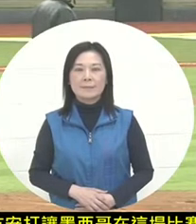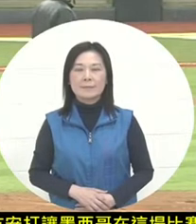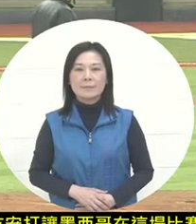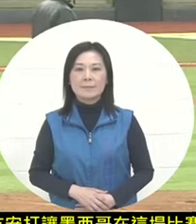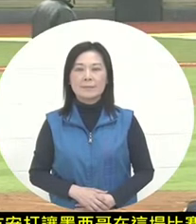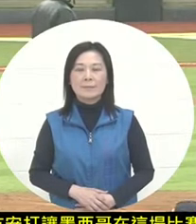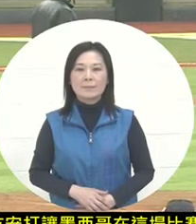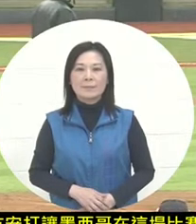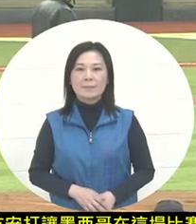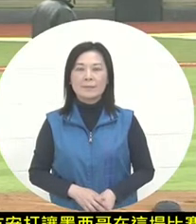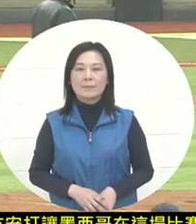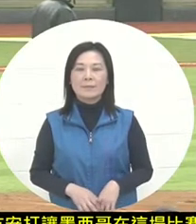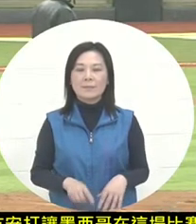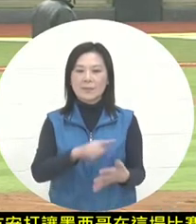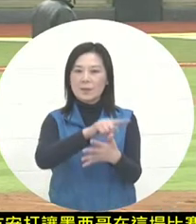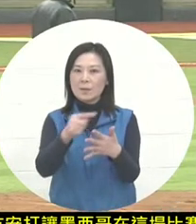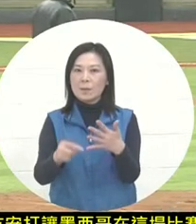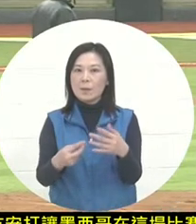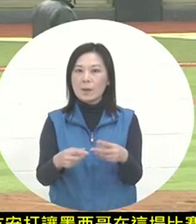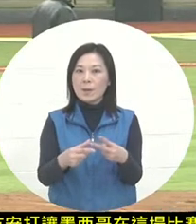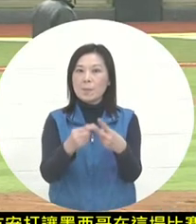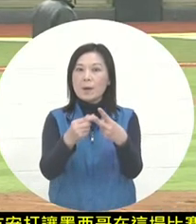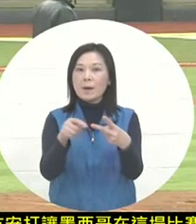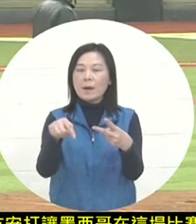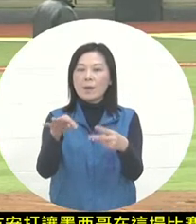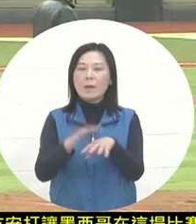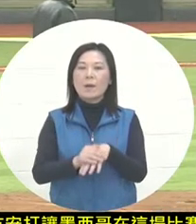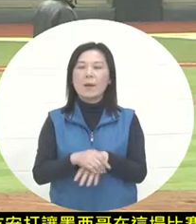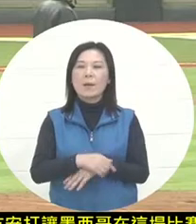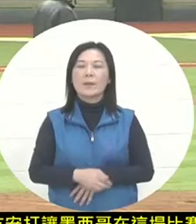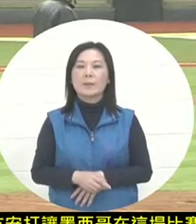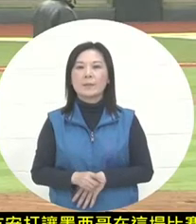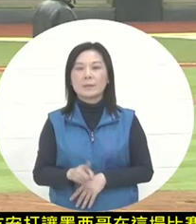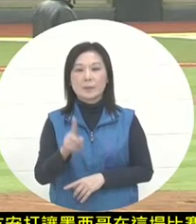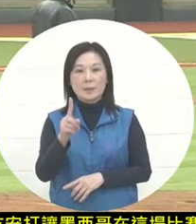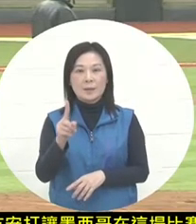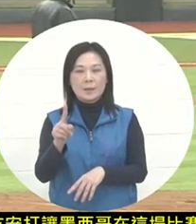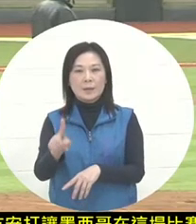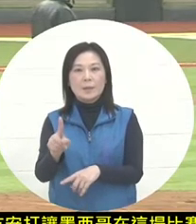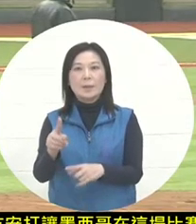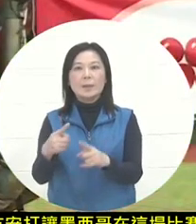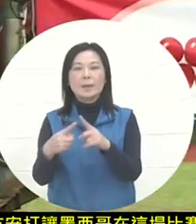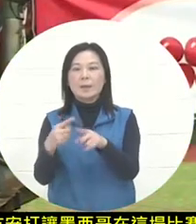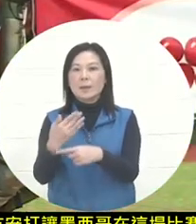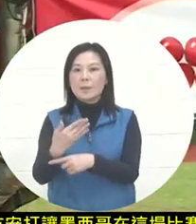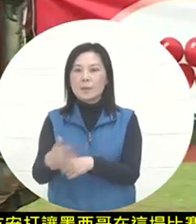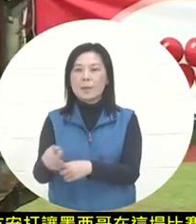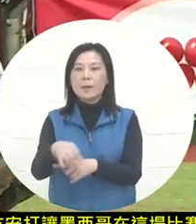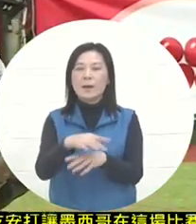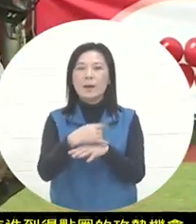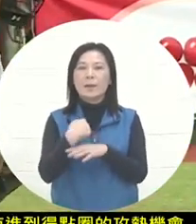in the game . Arman Gasiya had a teammate at first base with one out and a teammate at second base. Of course,